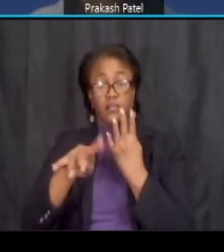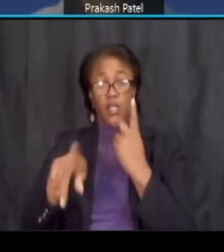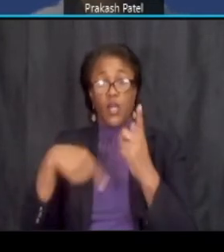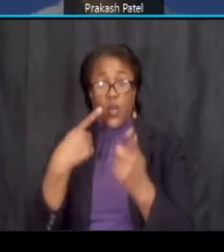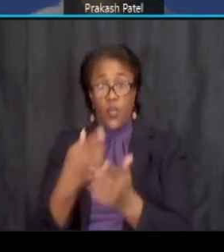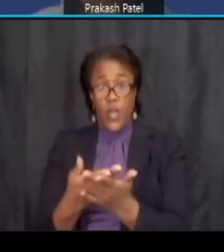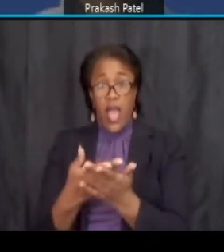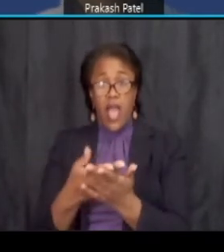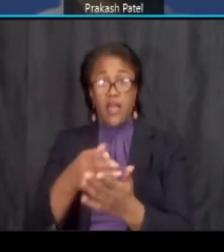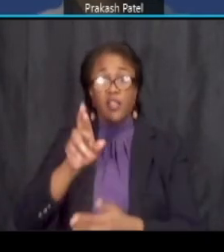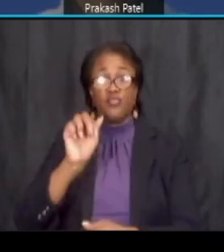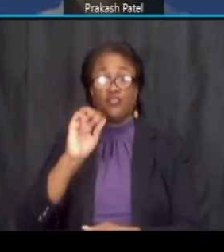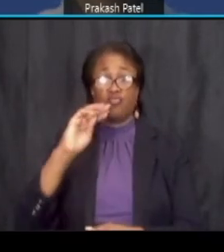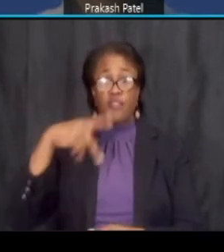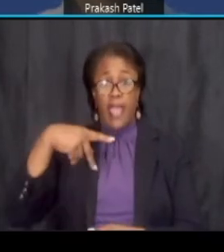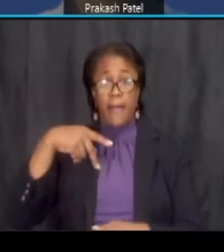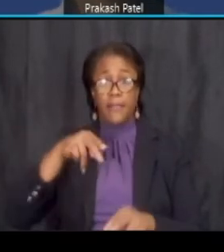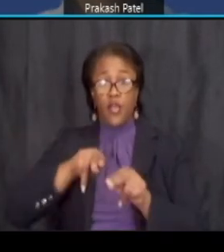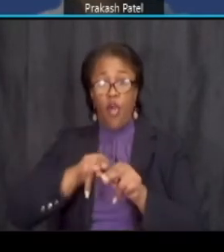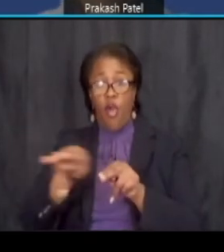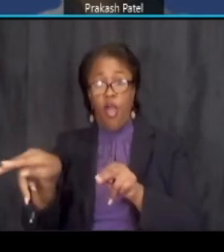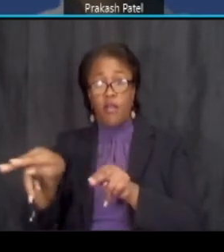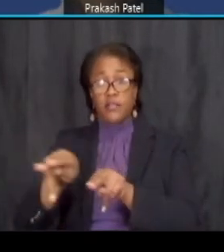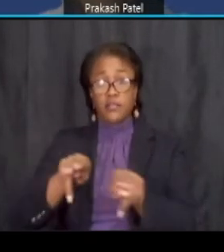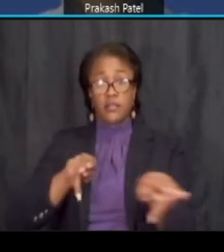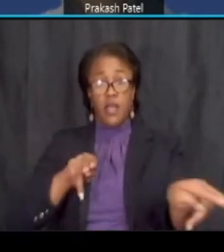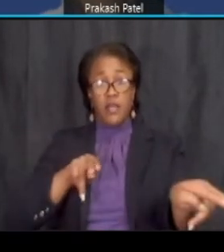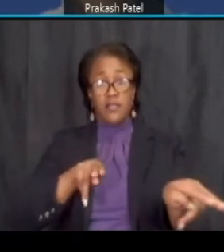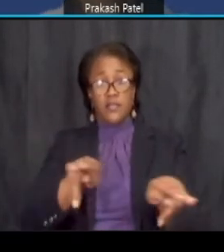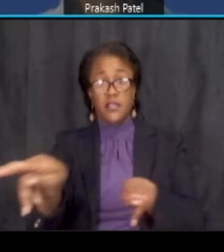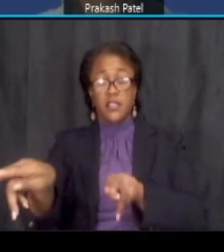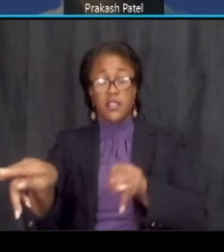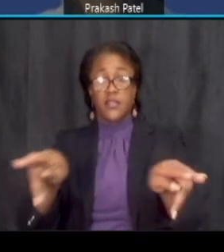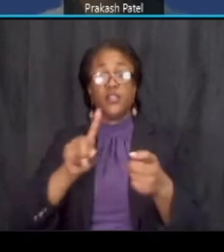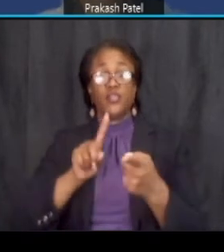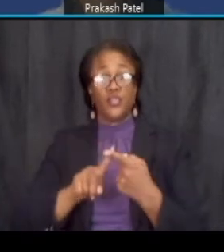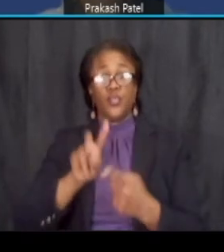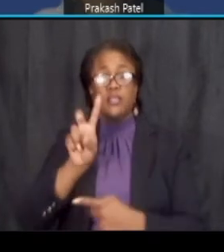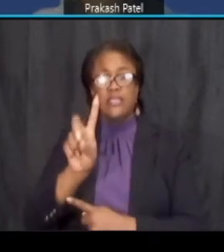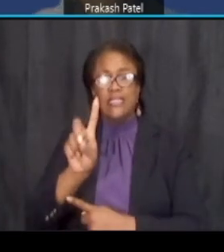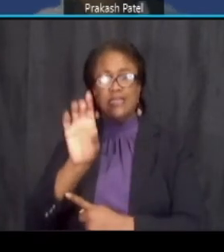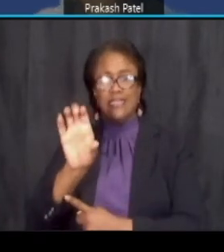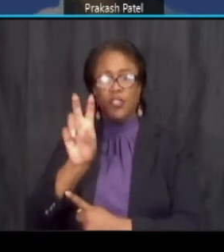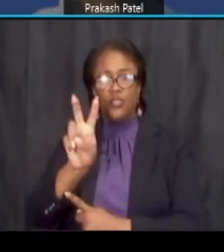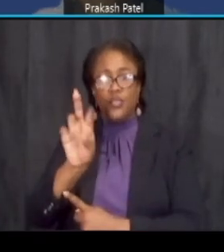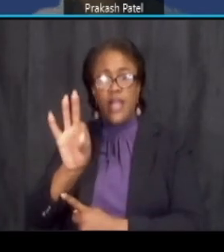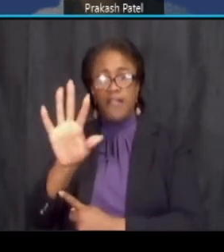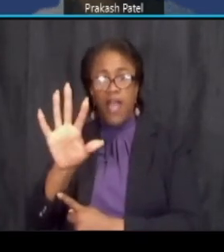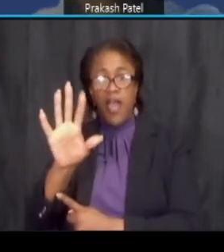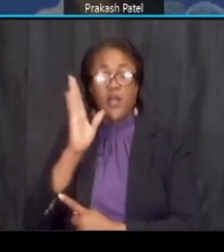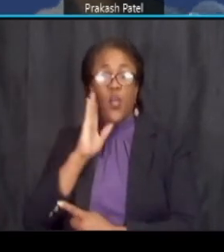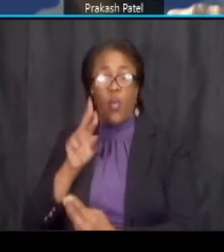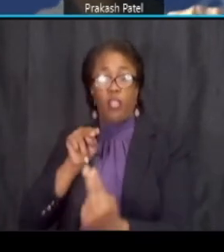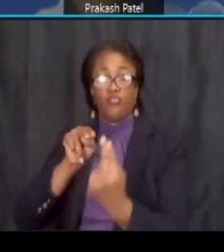uh now on and off ramp to go to dc 295 two lane each way continues on to the